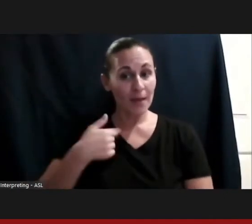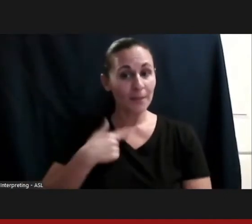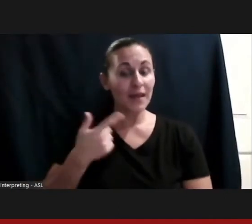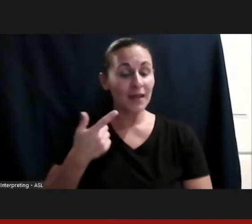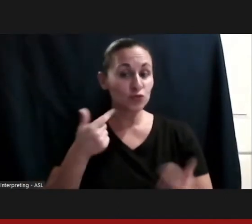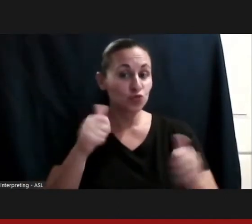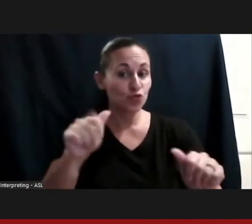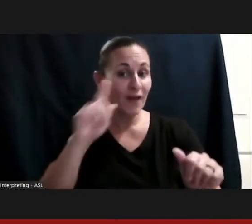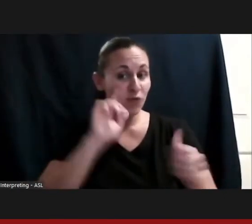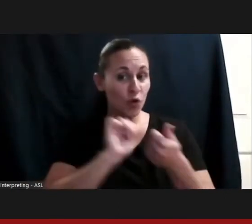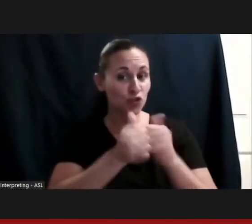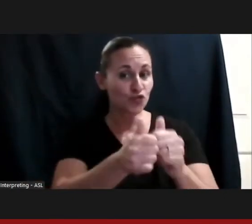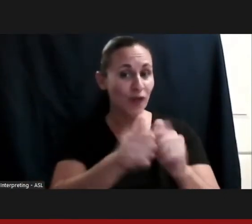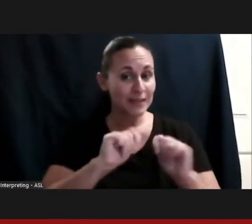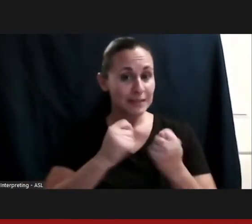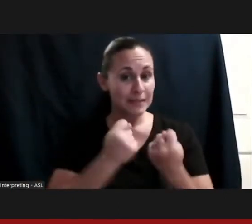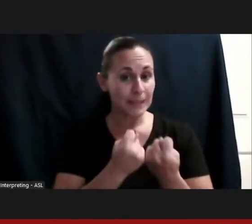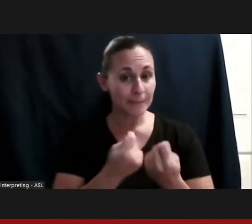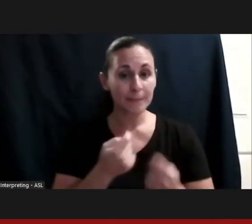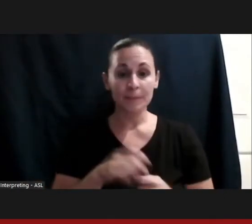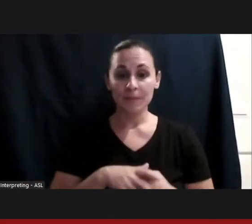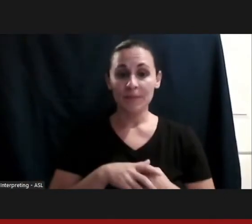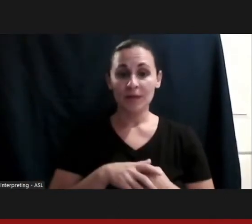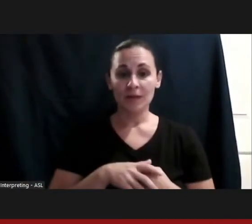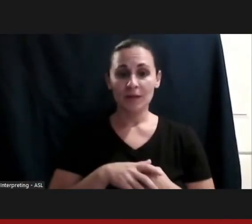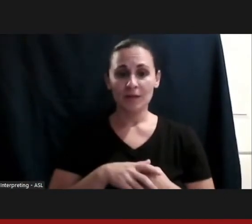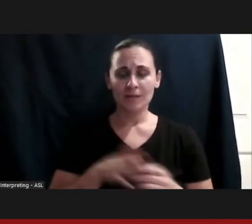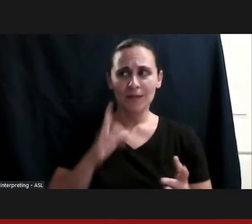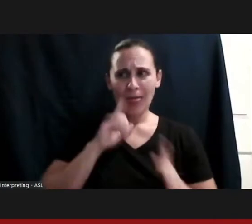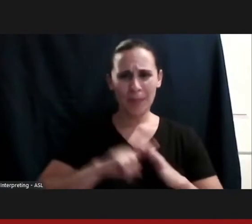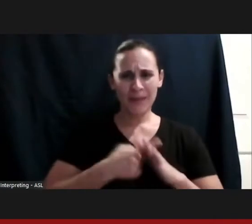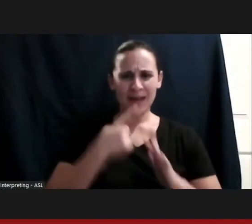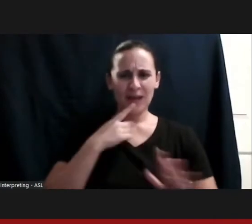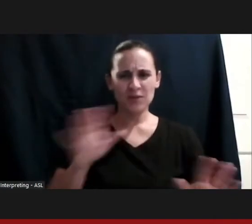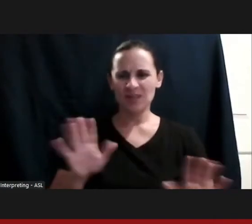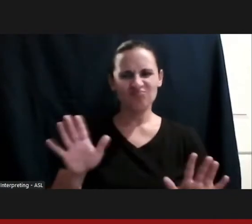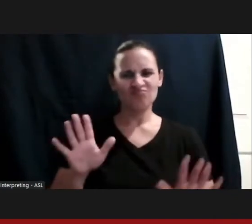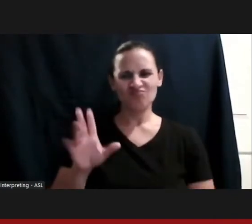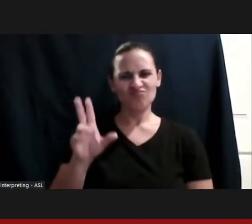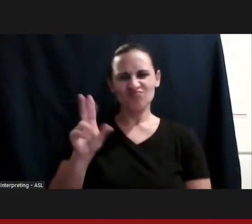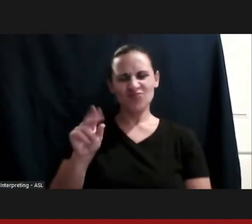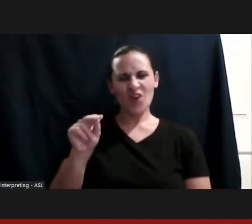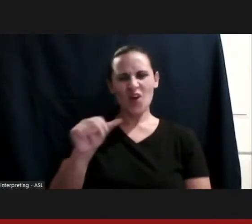And I immediately turned it down if they could not self identify as an athlete.